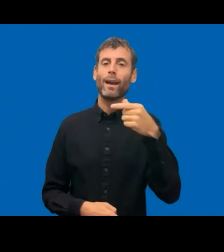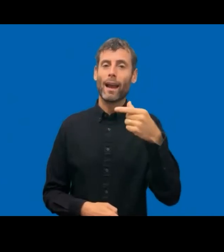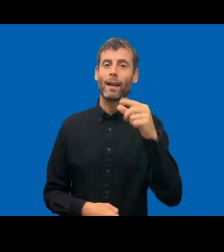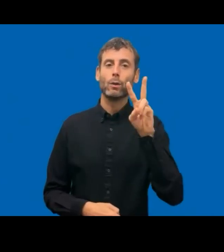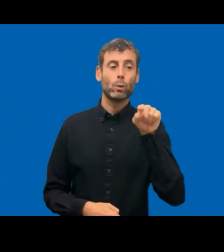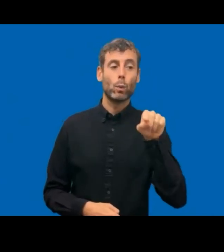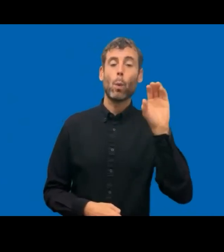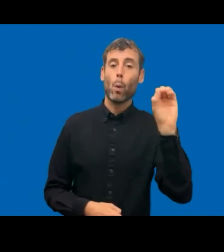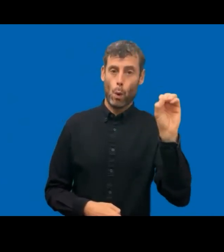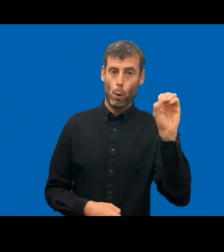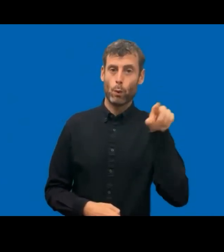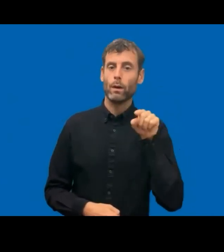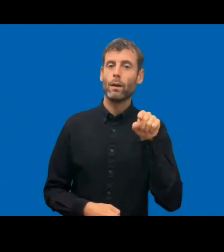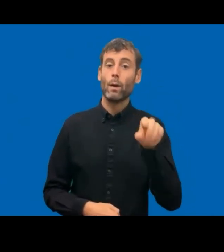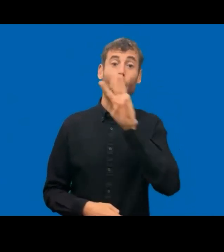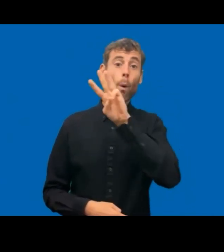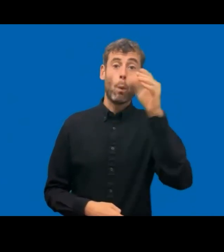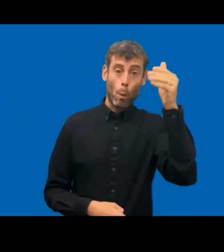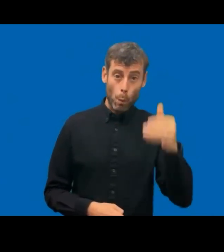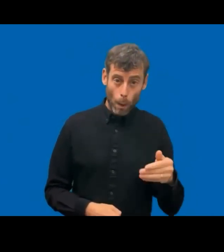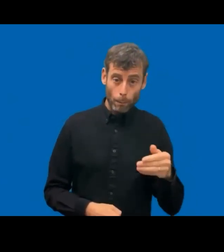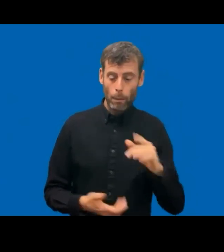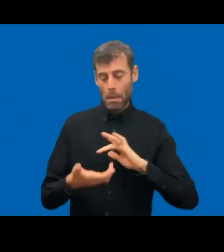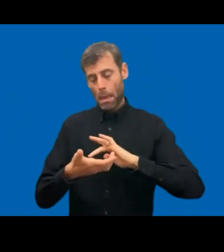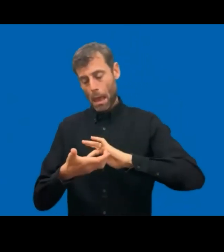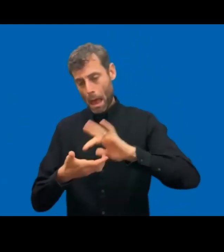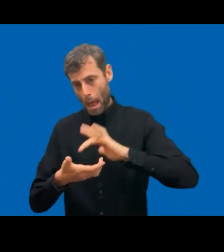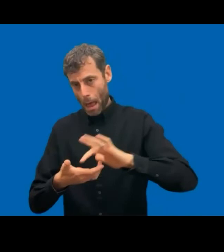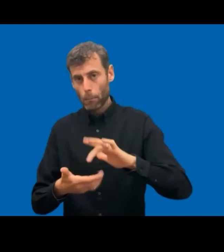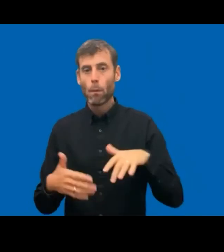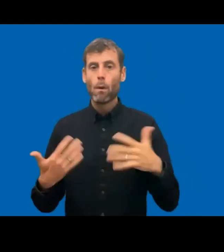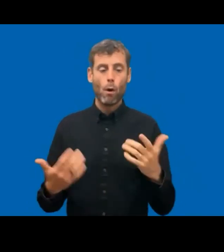then for self-serving machines which have other standards but also regulate accessibility.